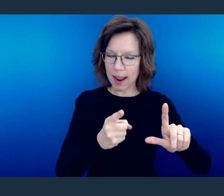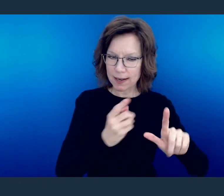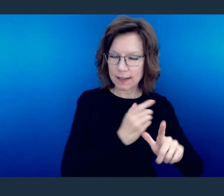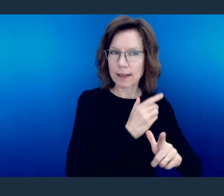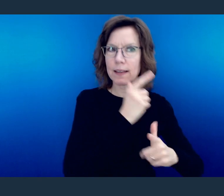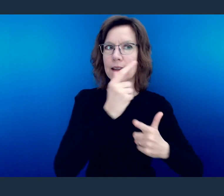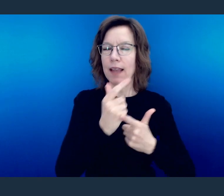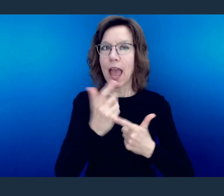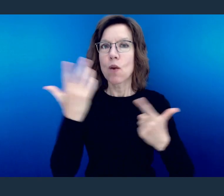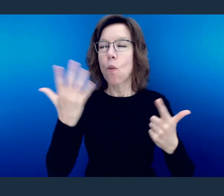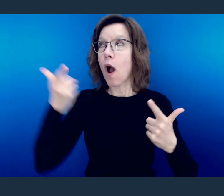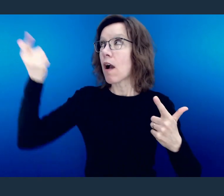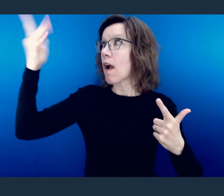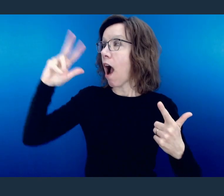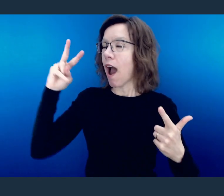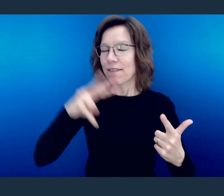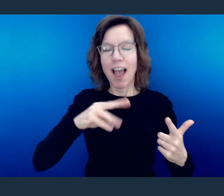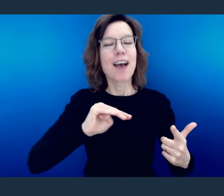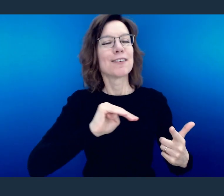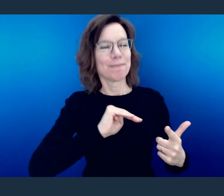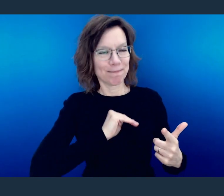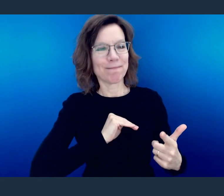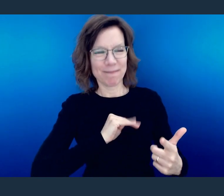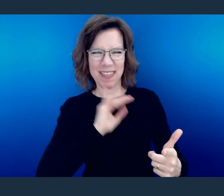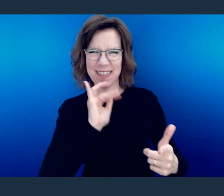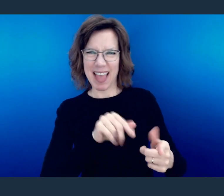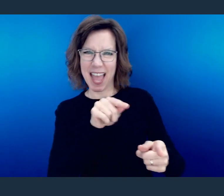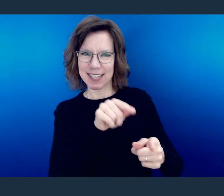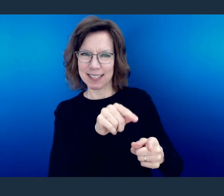to determine what is the will of God, what is well pleasing in His sight.